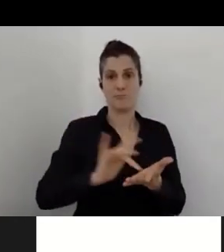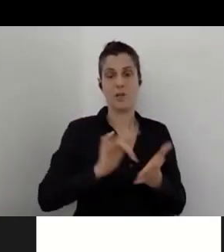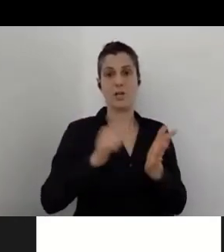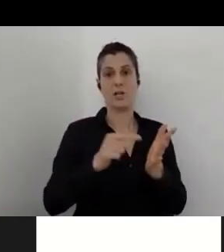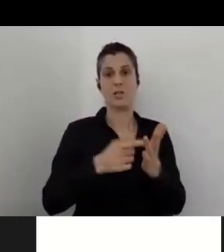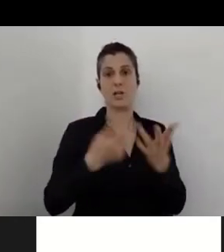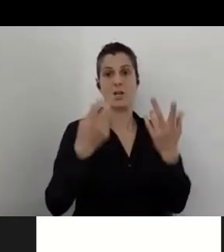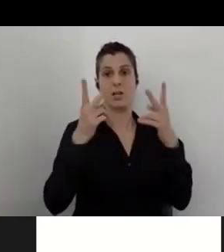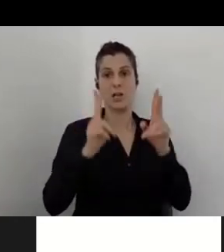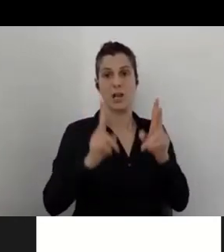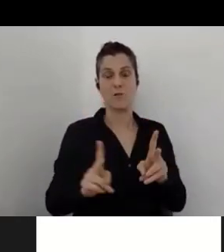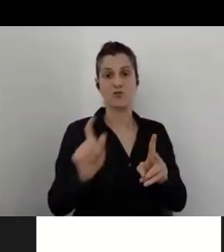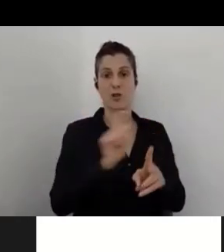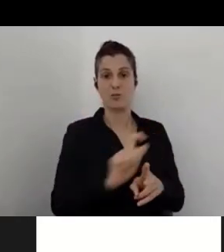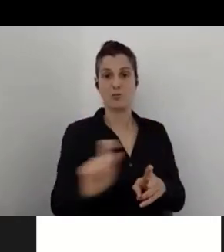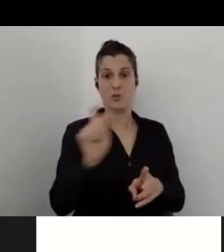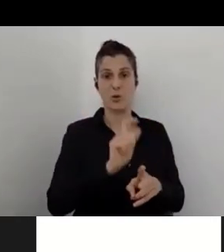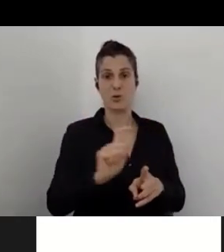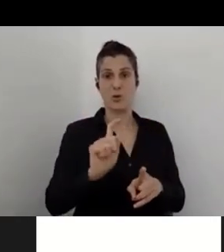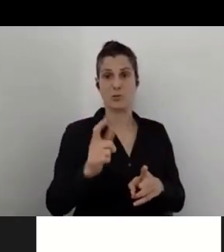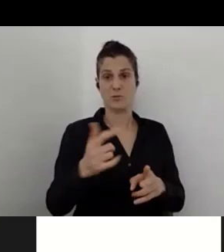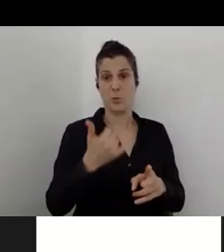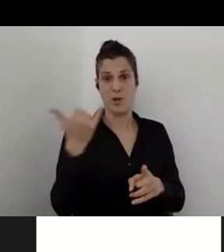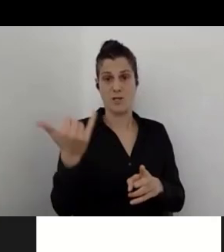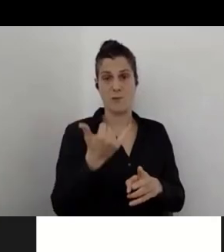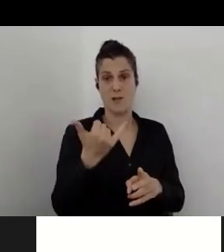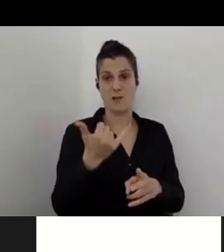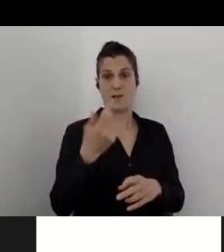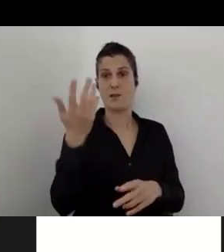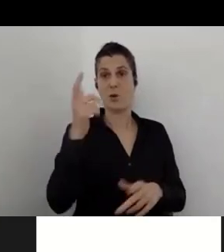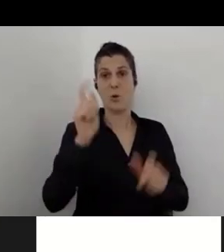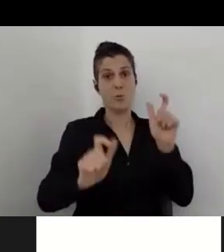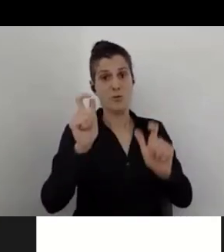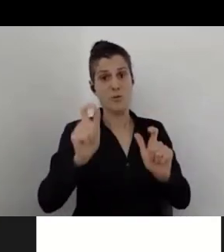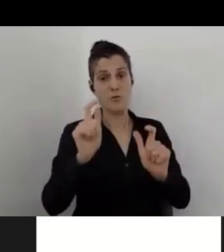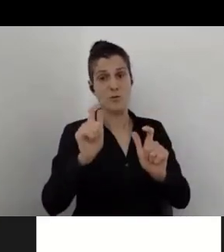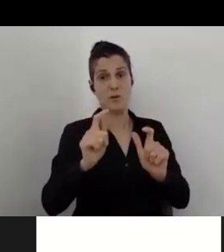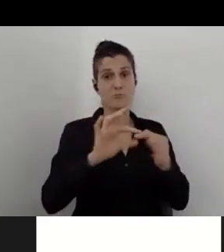all times to all participants for any online and offline digital content.